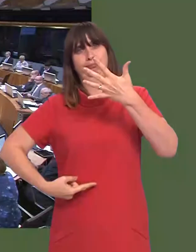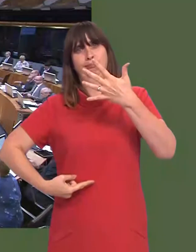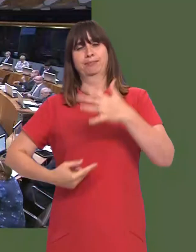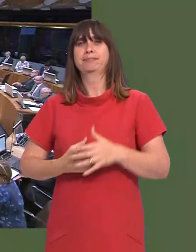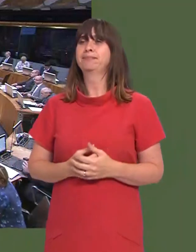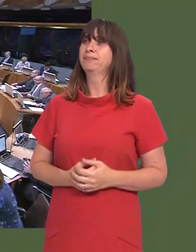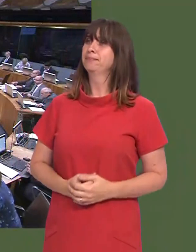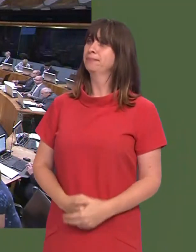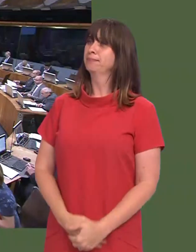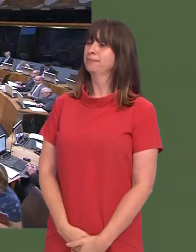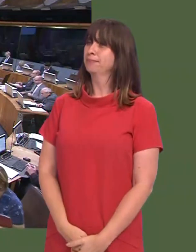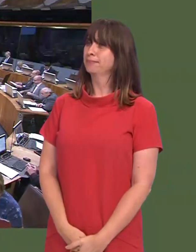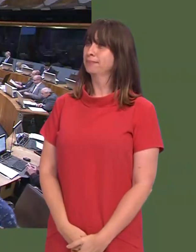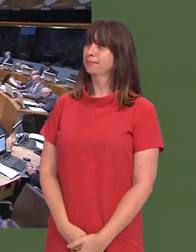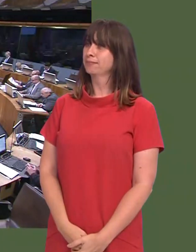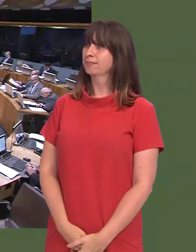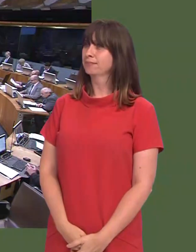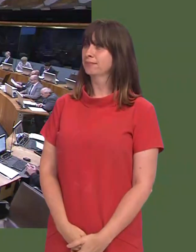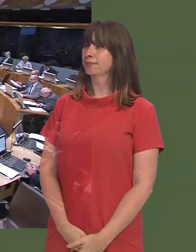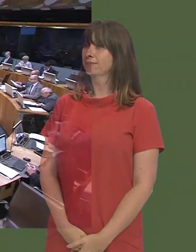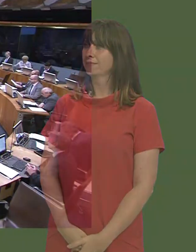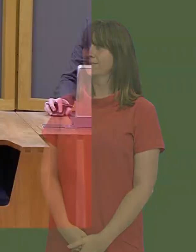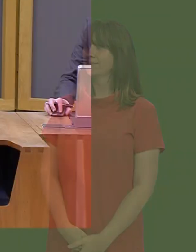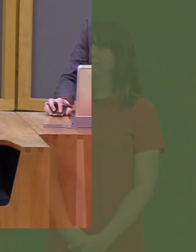Y Llywydd / The Llywydd: I thank the First Minister.